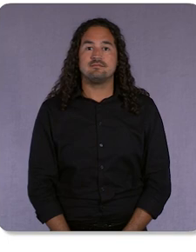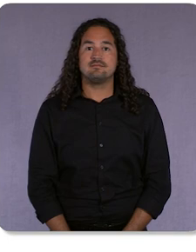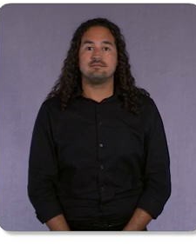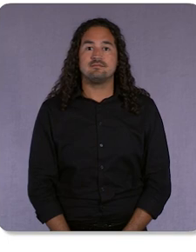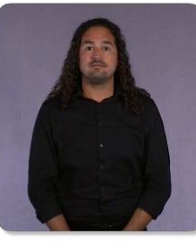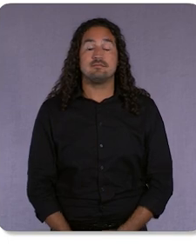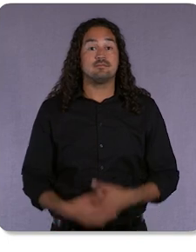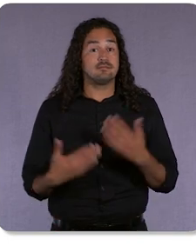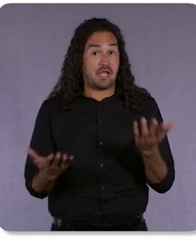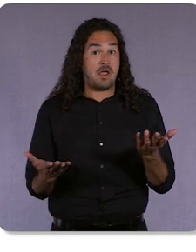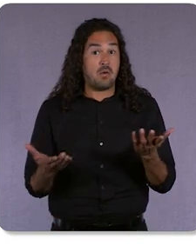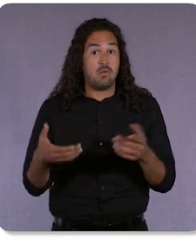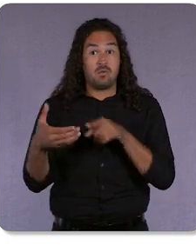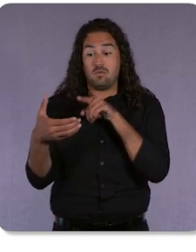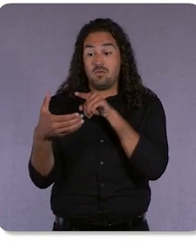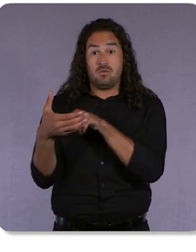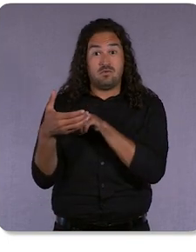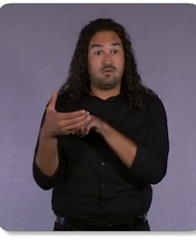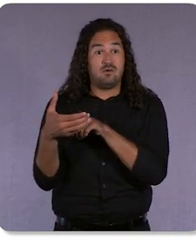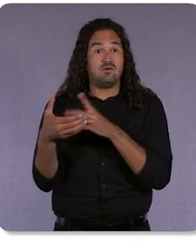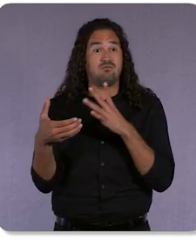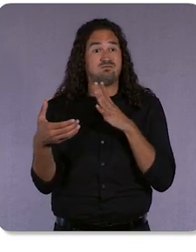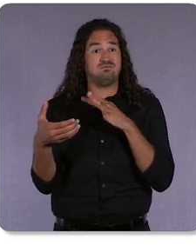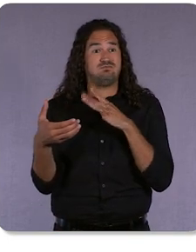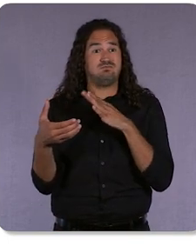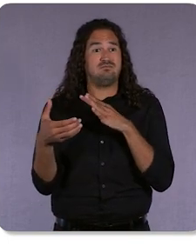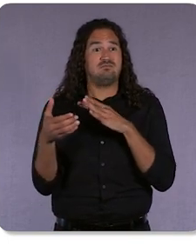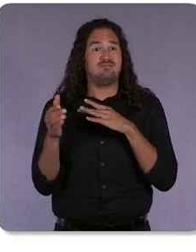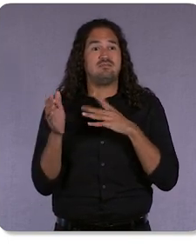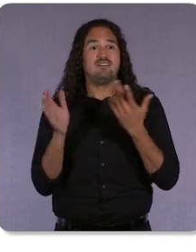It’s a great way to kill time on the weekend.